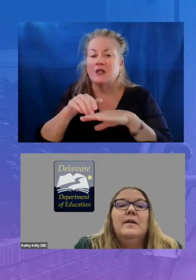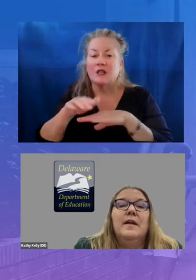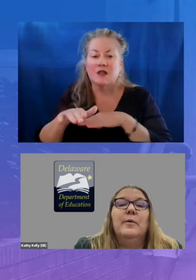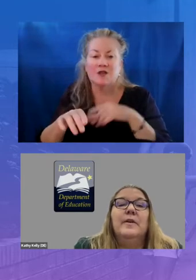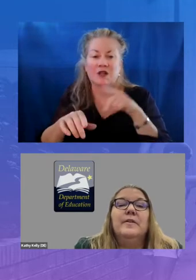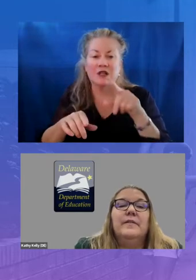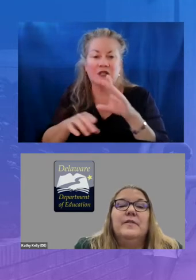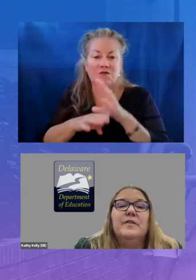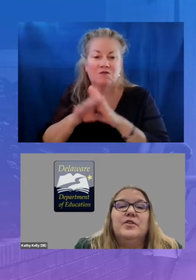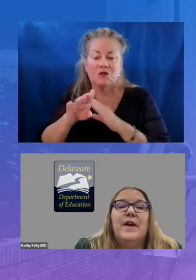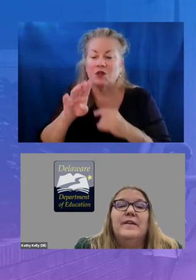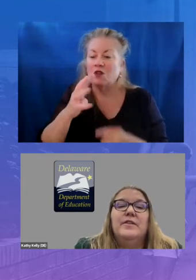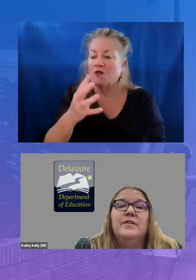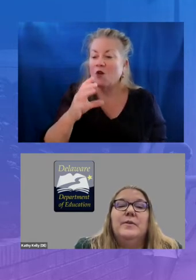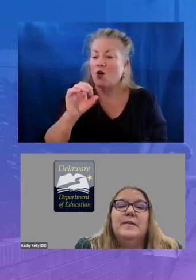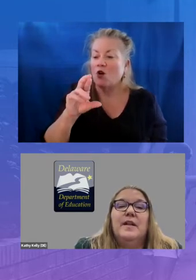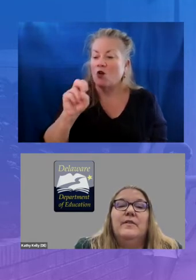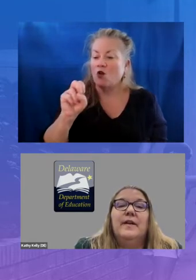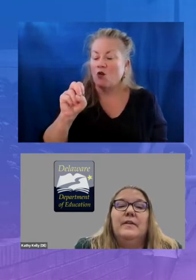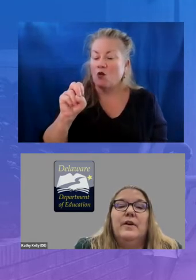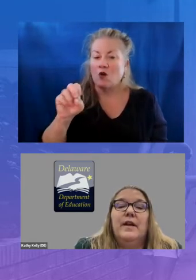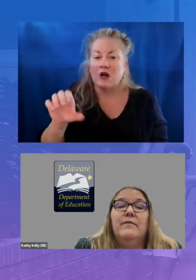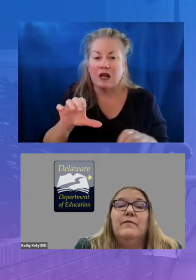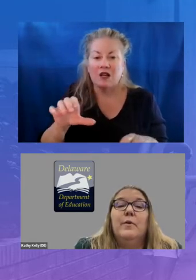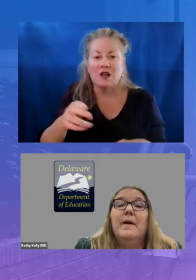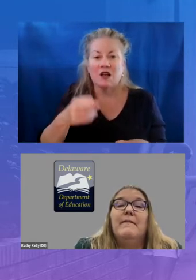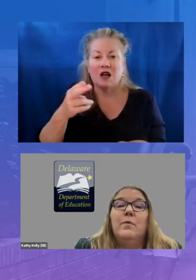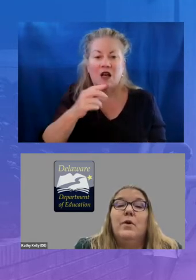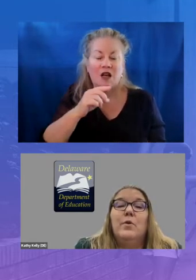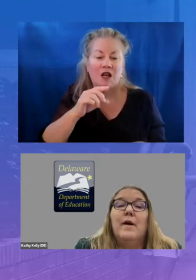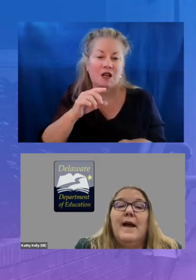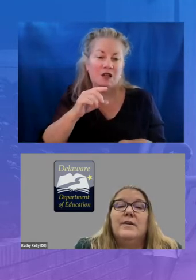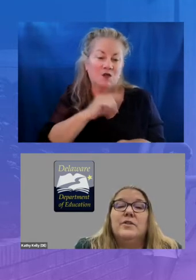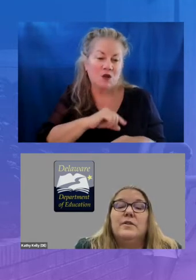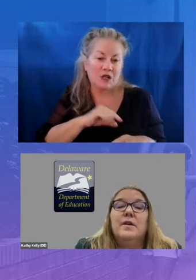delaware delivers a strategy to accelerate learning informed by four core actions